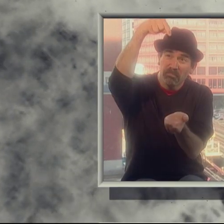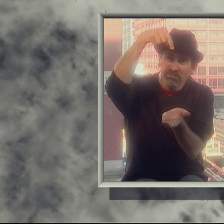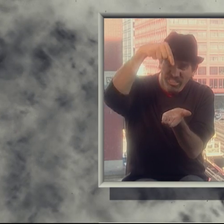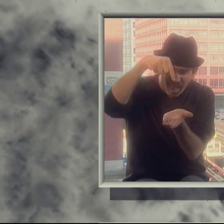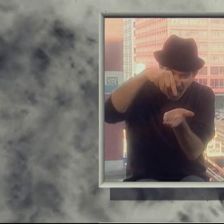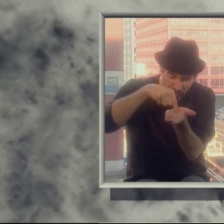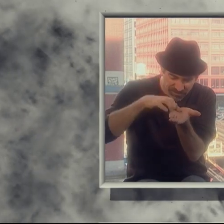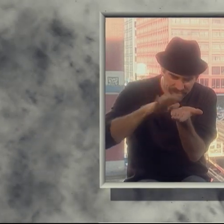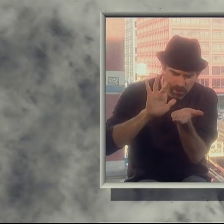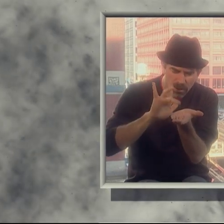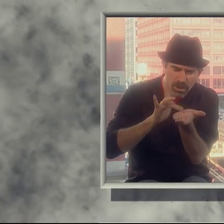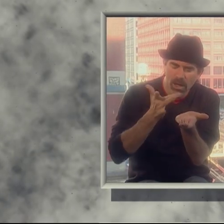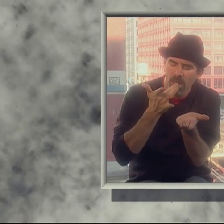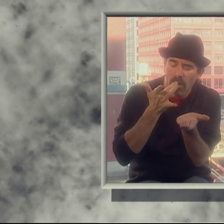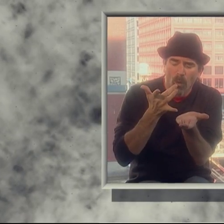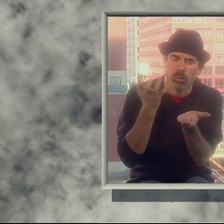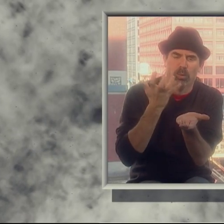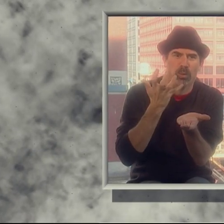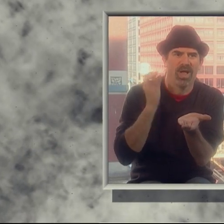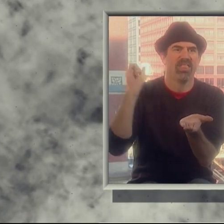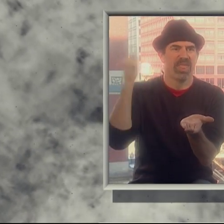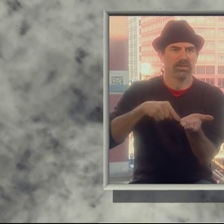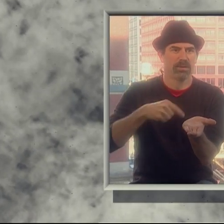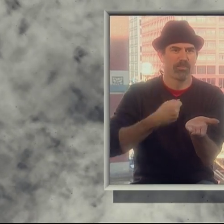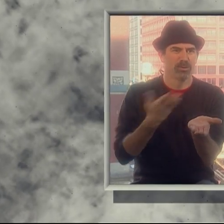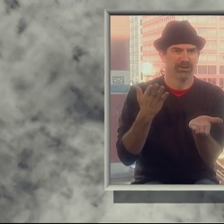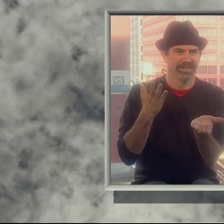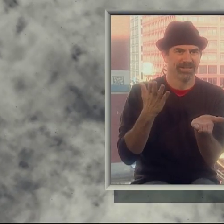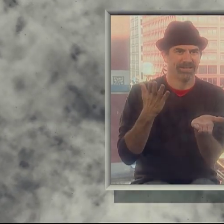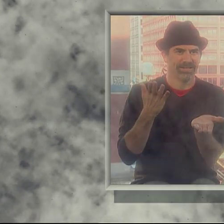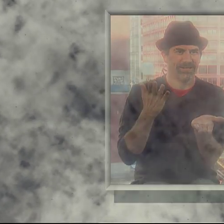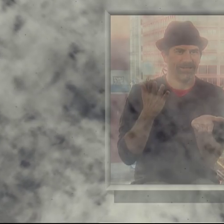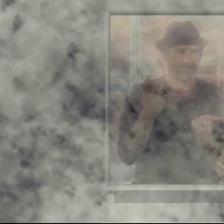until what you get out of them is one distilled drop of the attar of the rose.